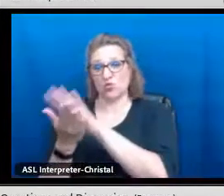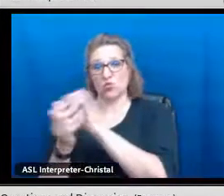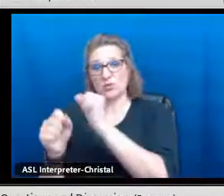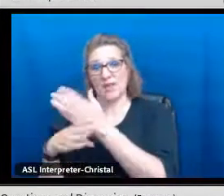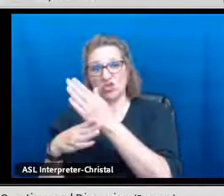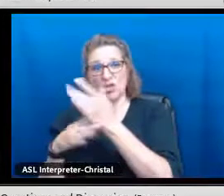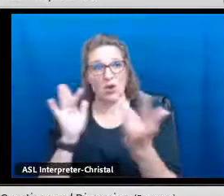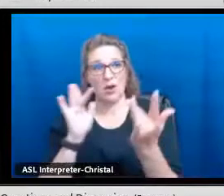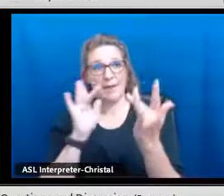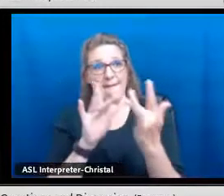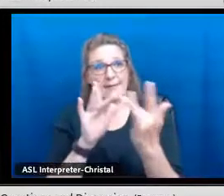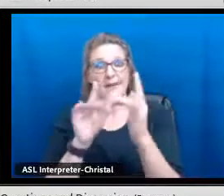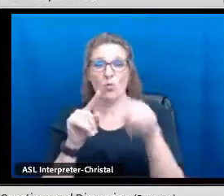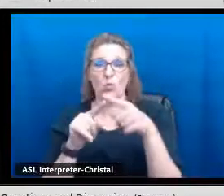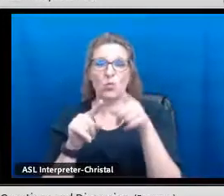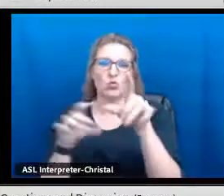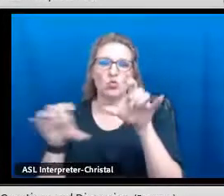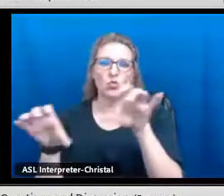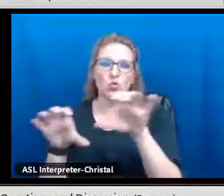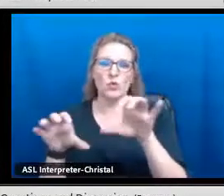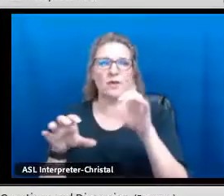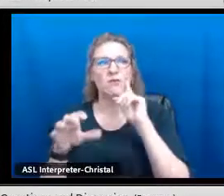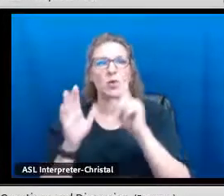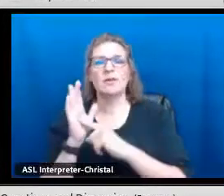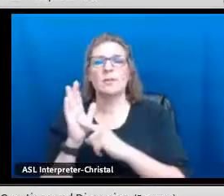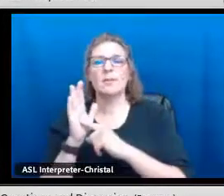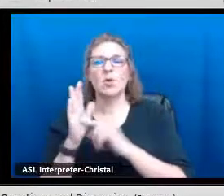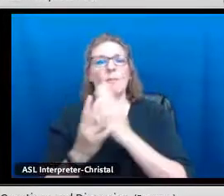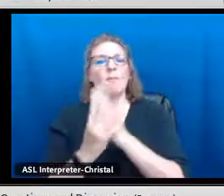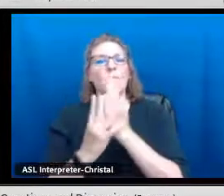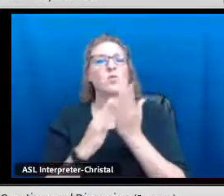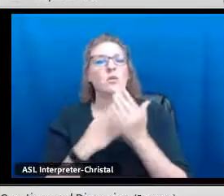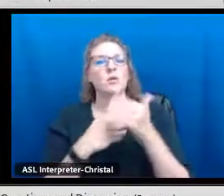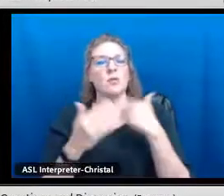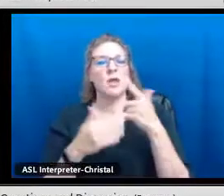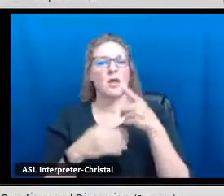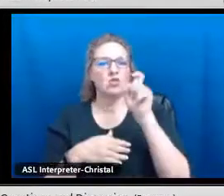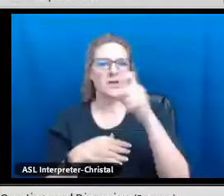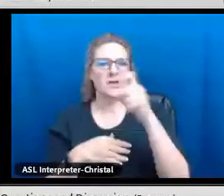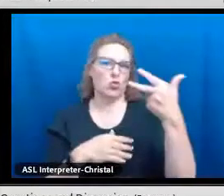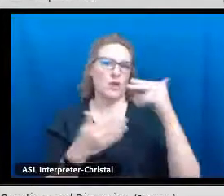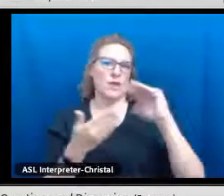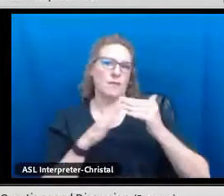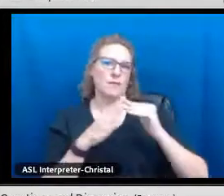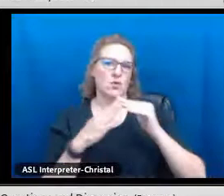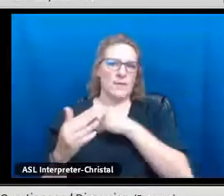speak another language and have a recurring list of these community members that schools